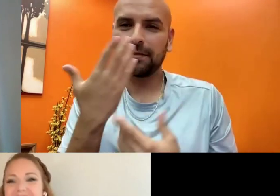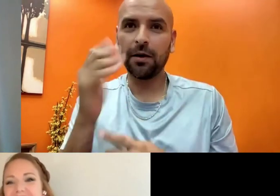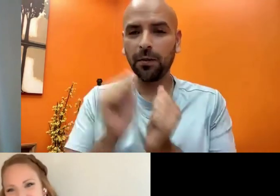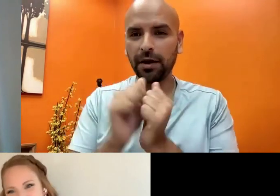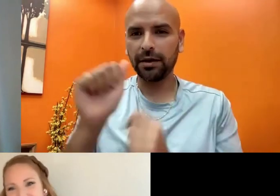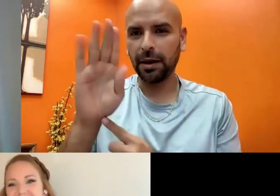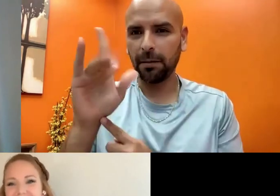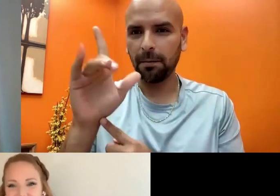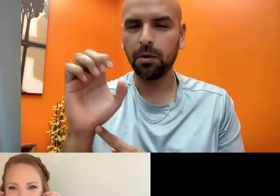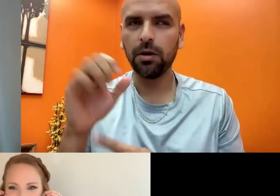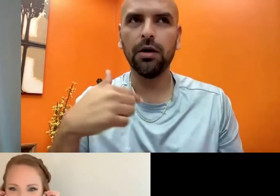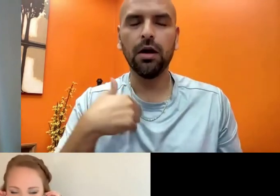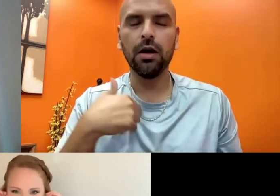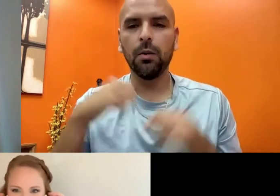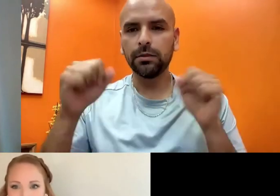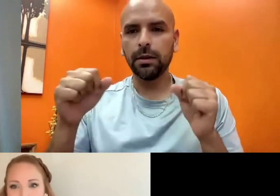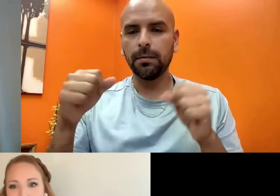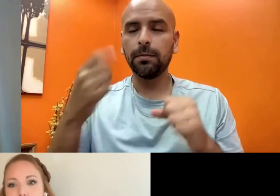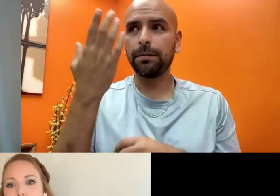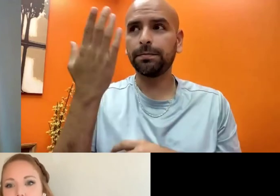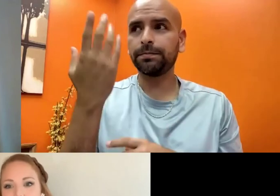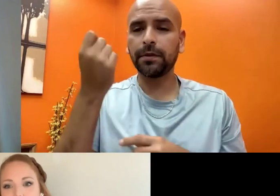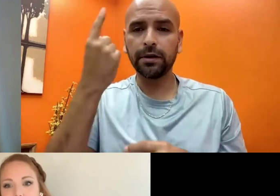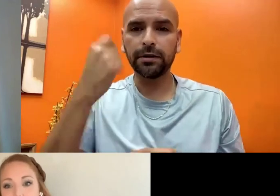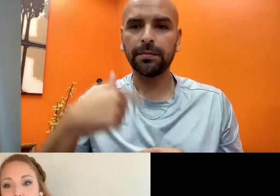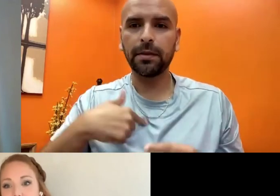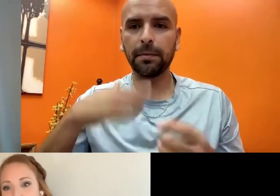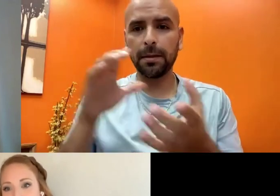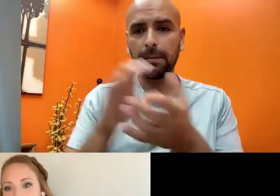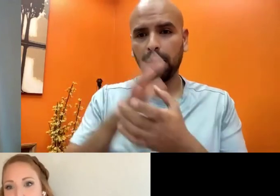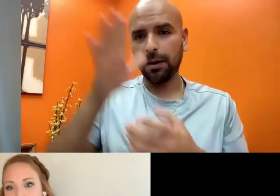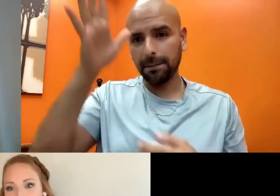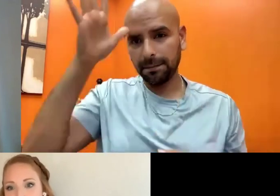Yes yeah yeah, great question. So with my ABLE account I was actually able to.